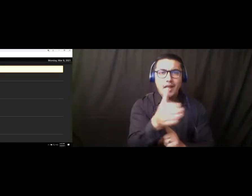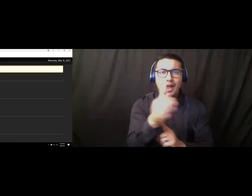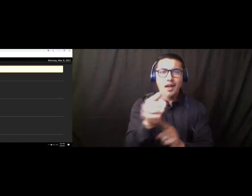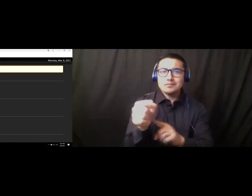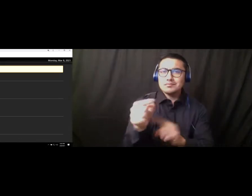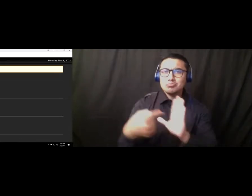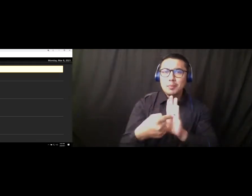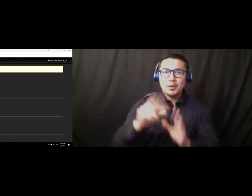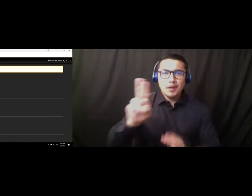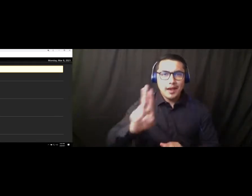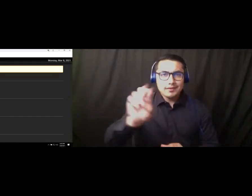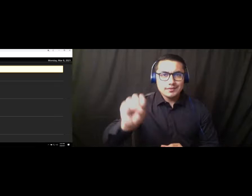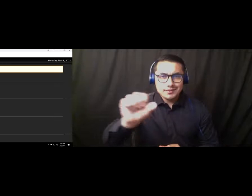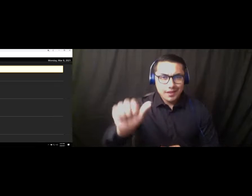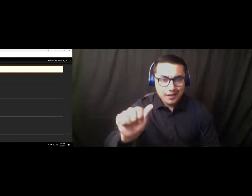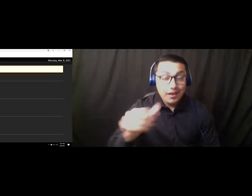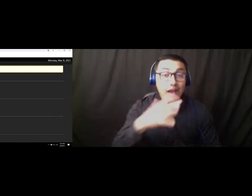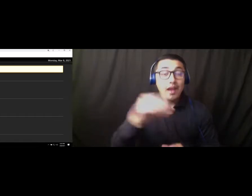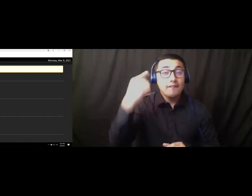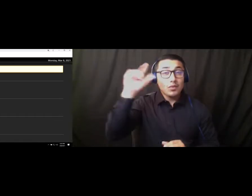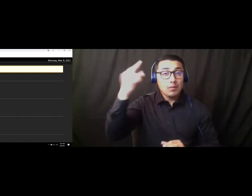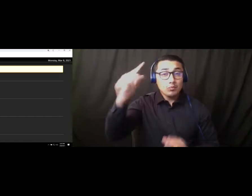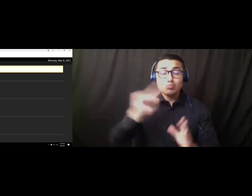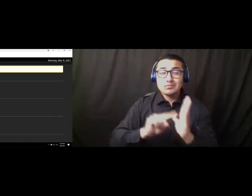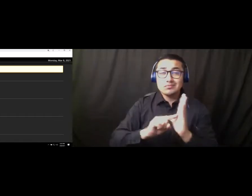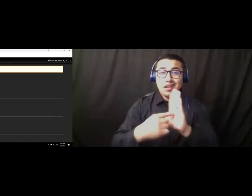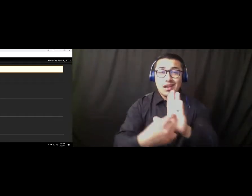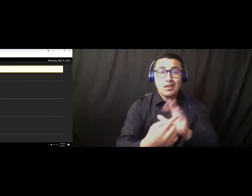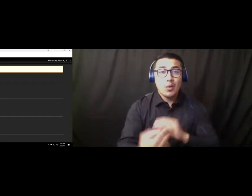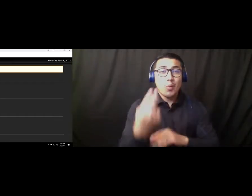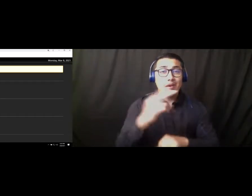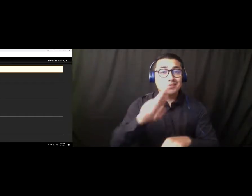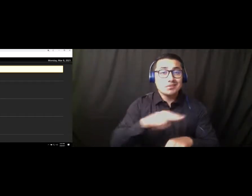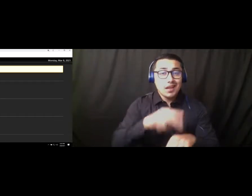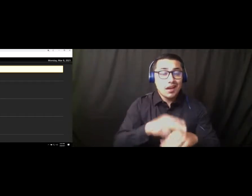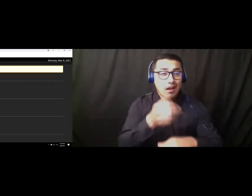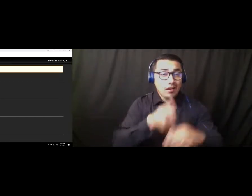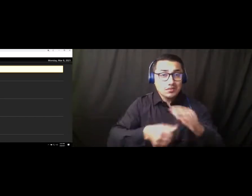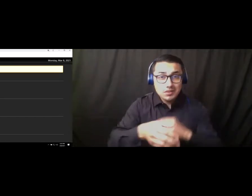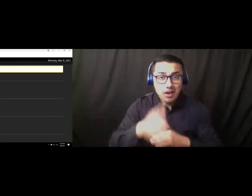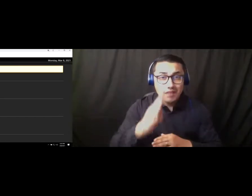and to the Republic for which it stands, one nation under God, indivisible,